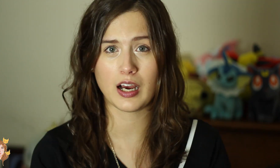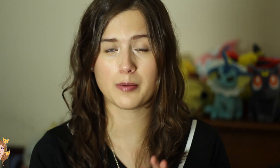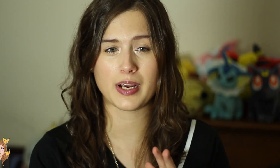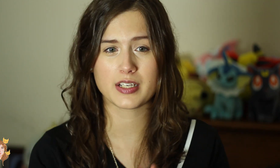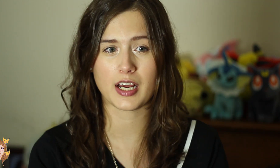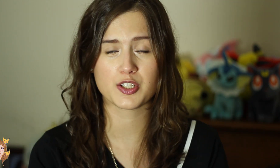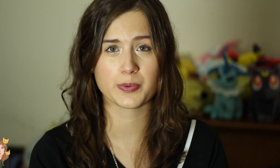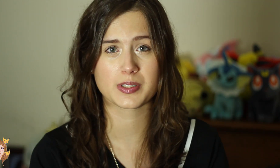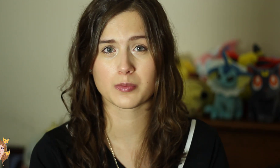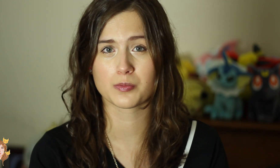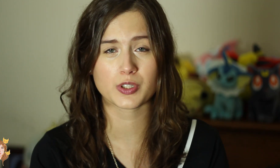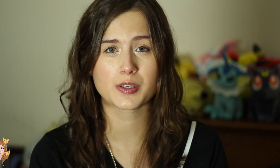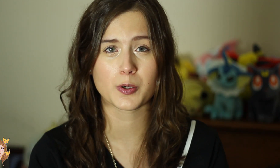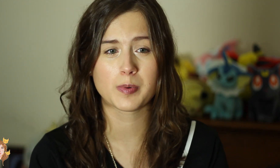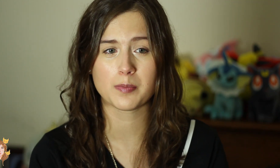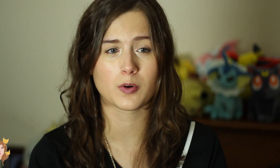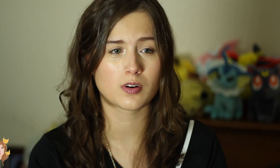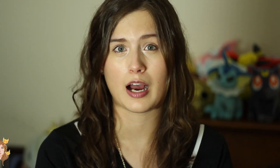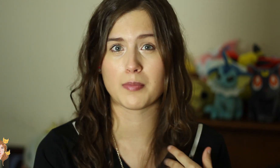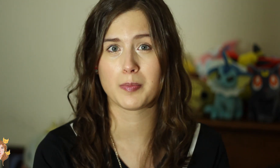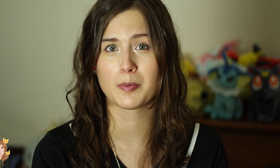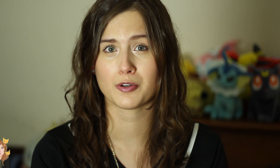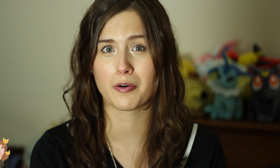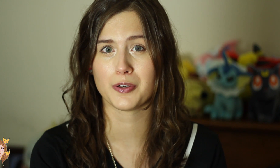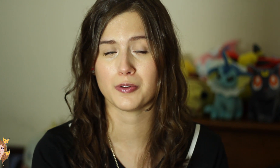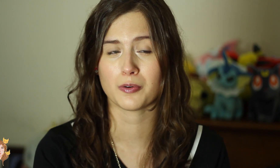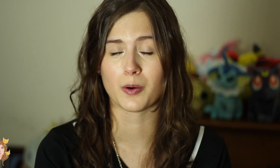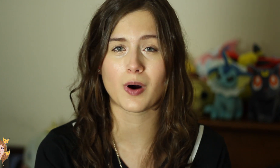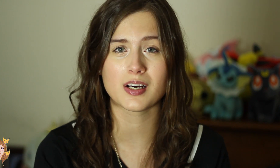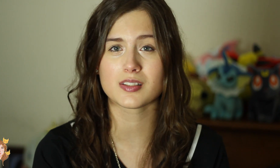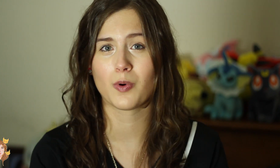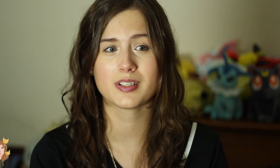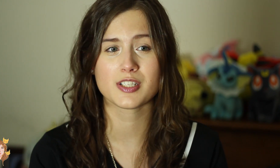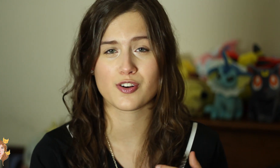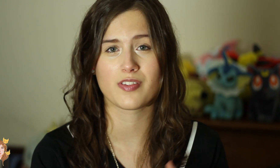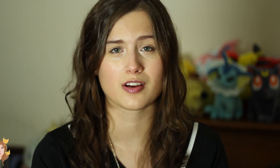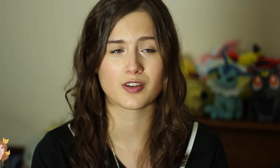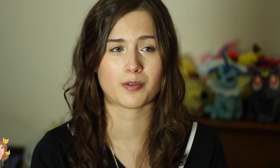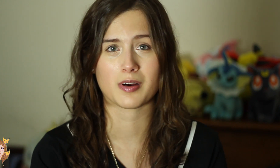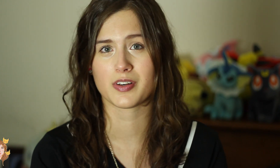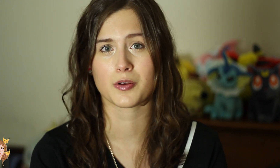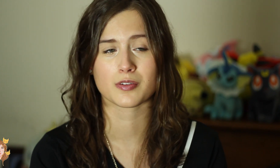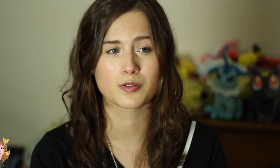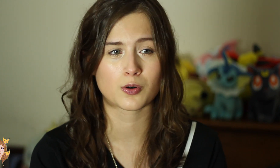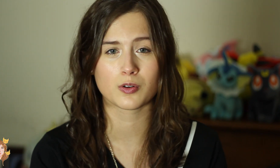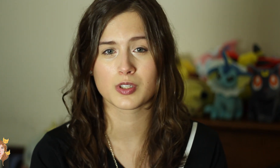I made connections with some really cool people. I met people who already knew who I was. One teacher that showed my videos in school.